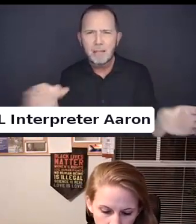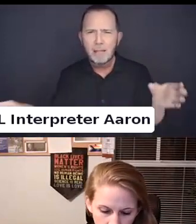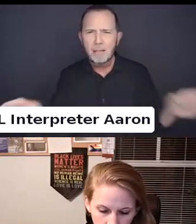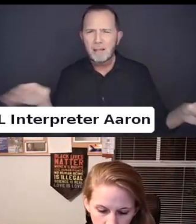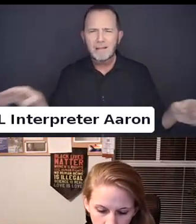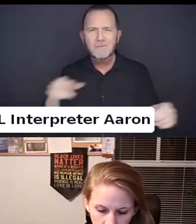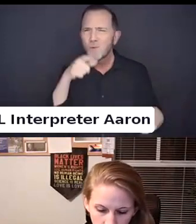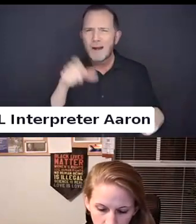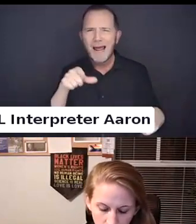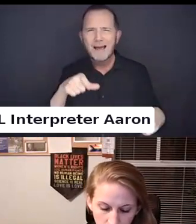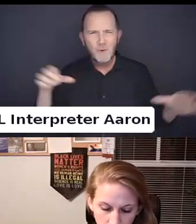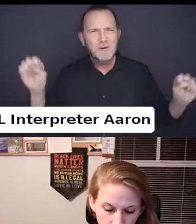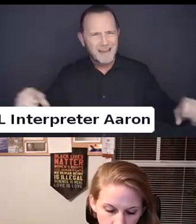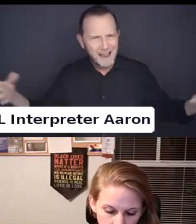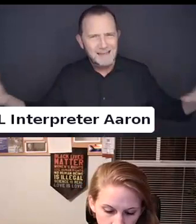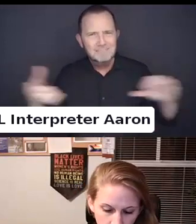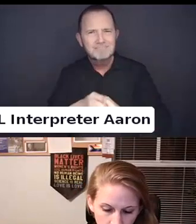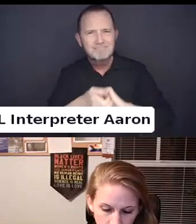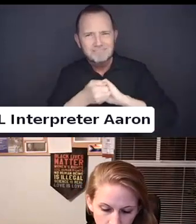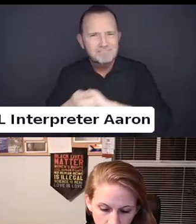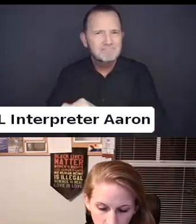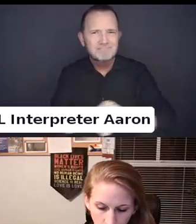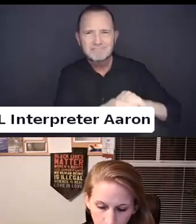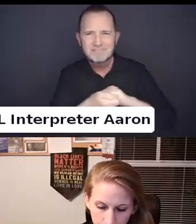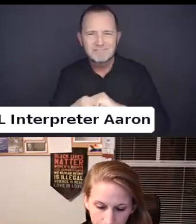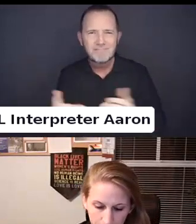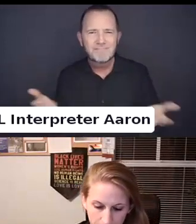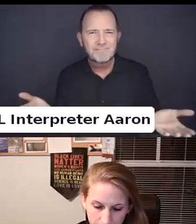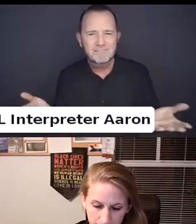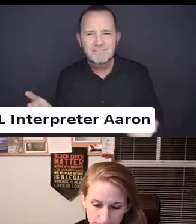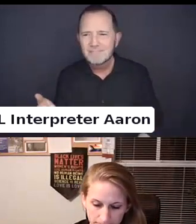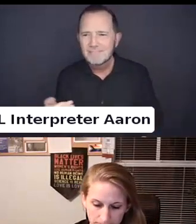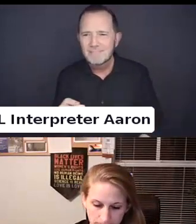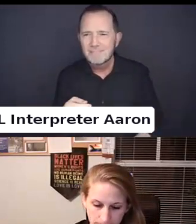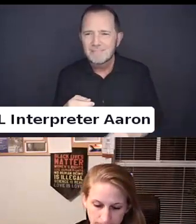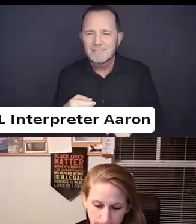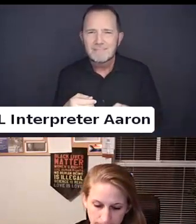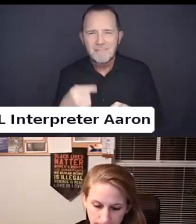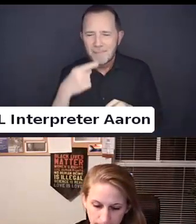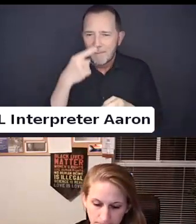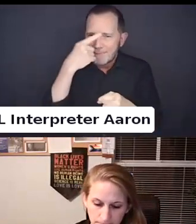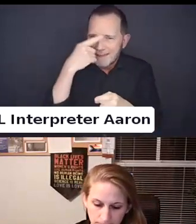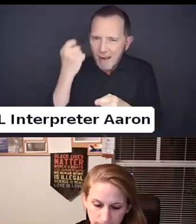And the work that we have when there is so much that is interconnected about our communities